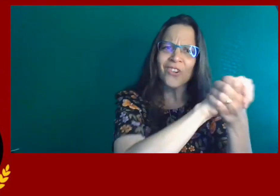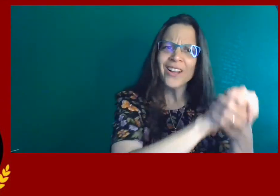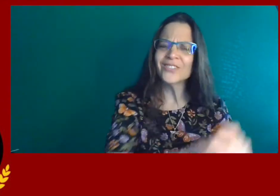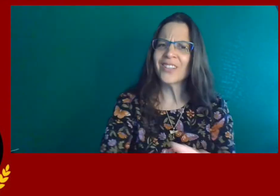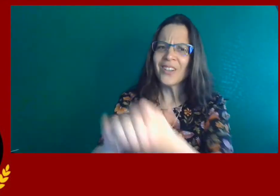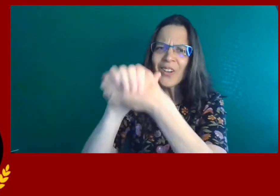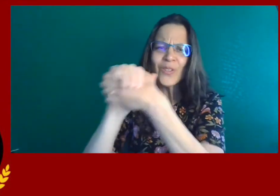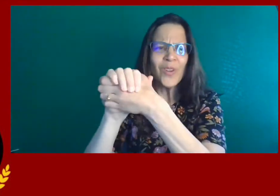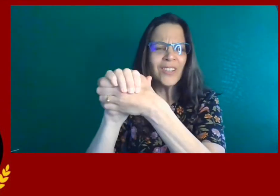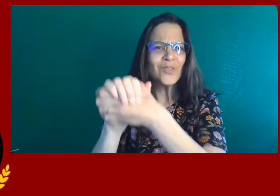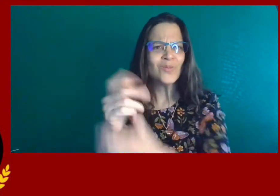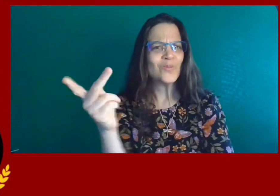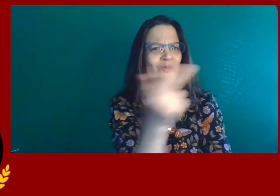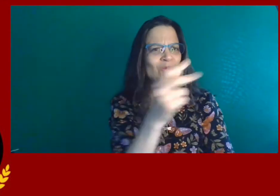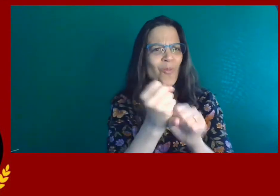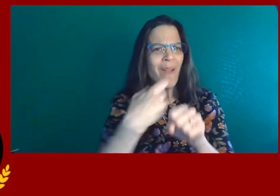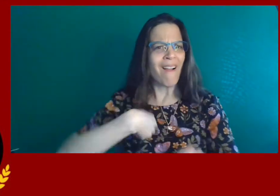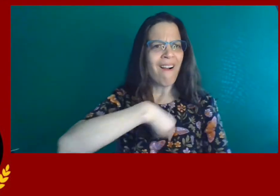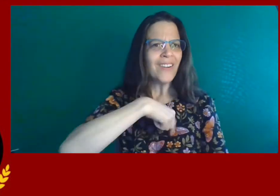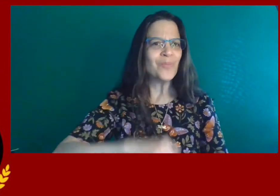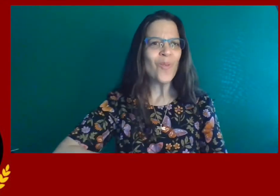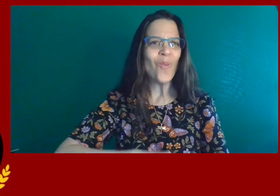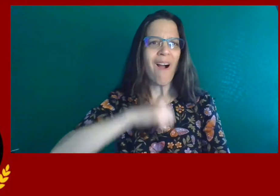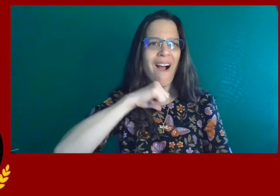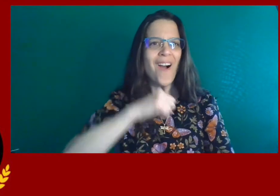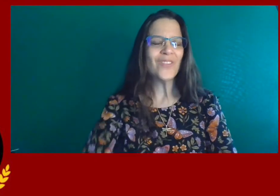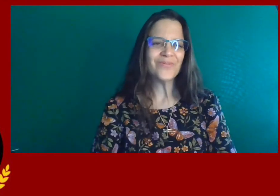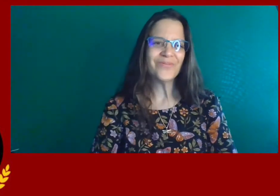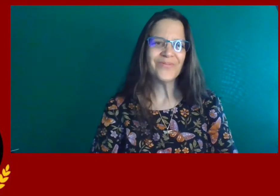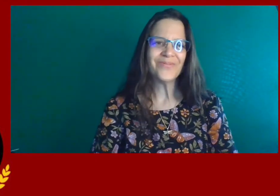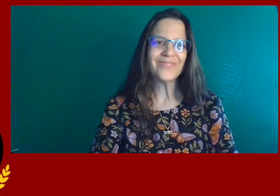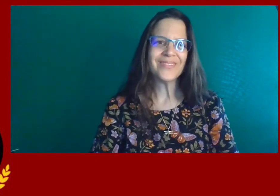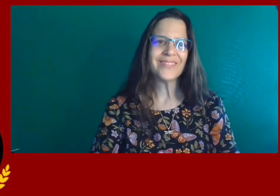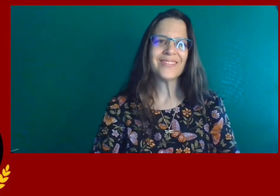Congratulations to the two of you! You guys have made us proud.